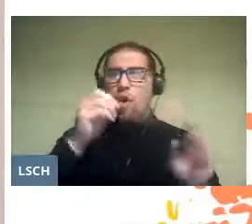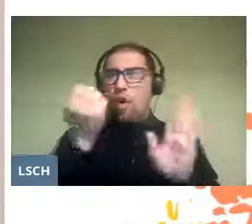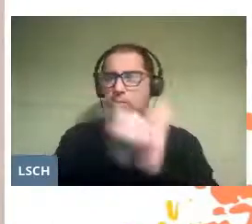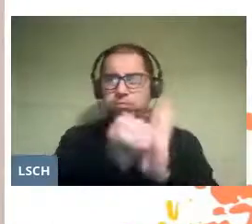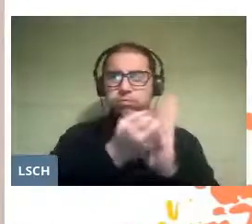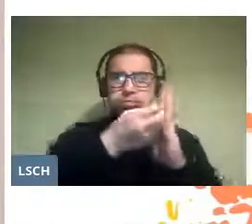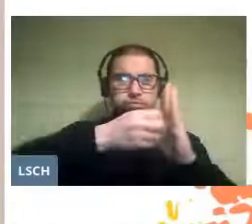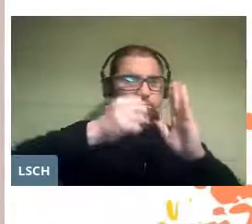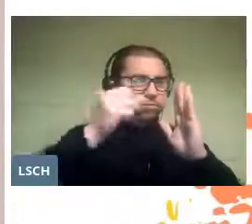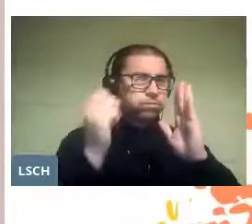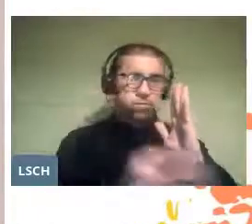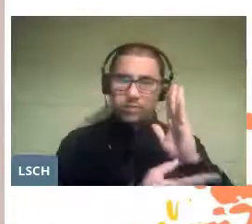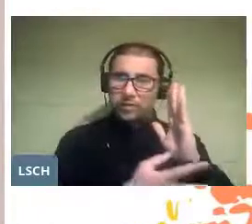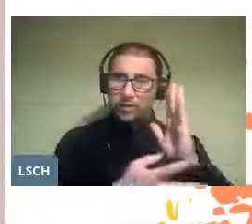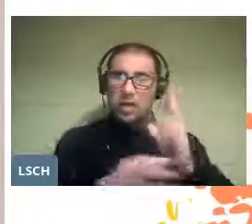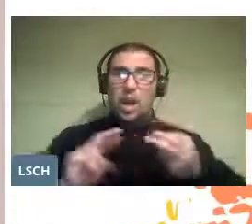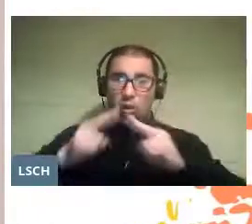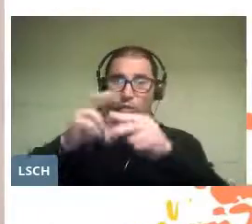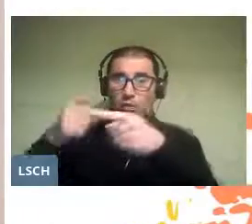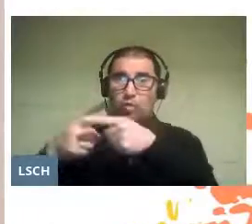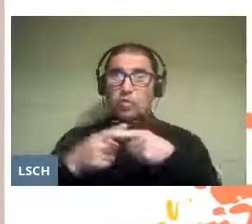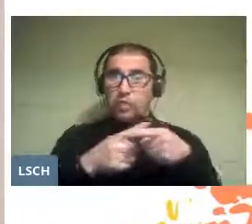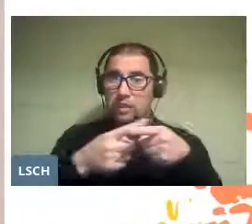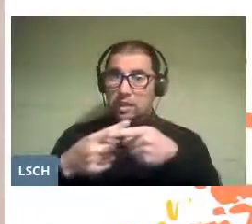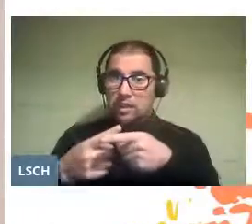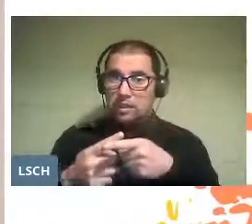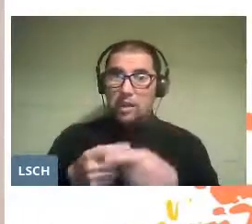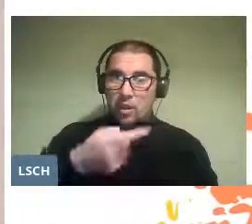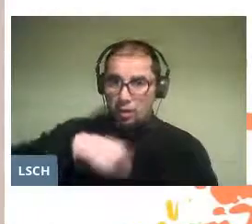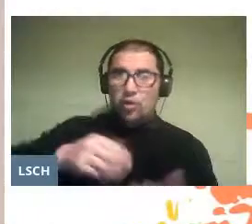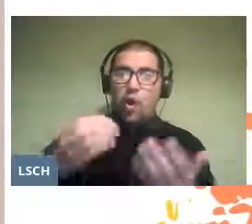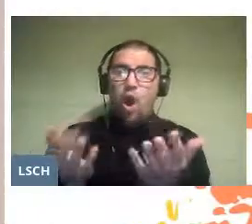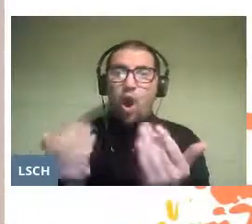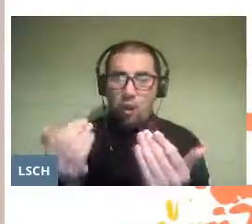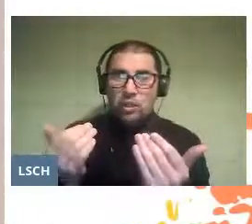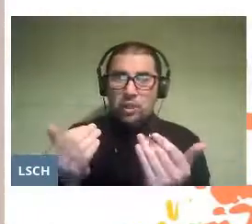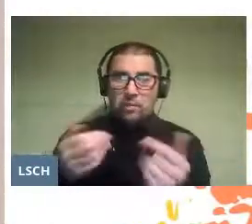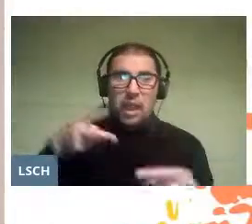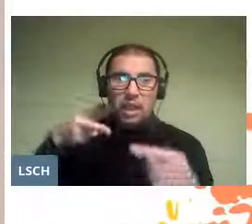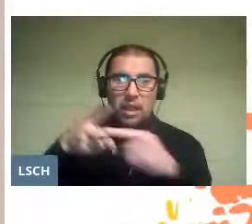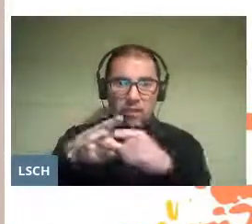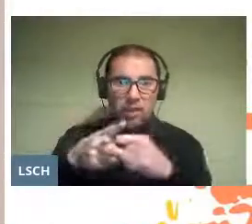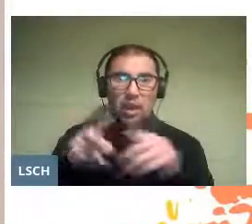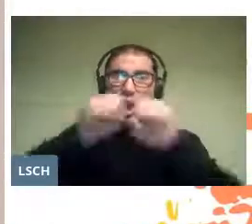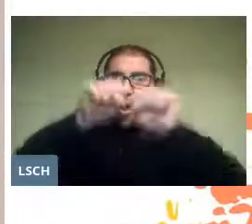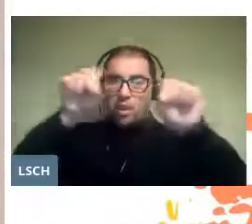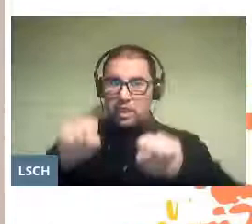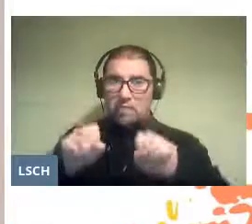of the social construct requires us to intervene in educational systems